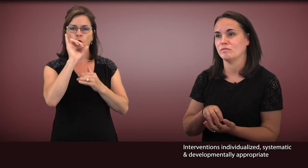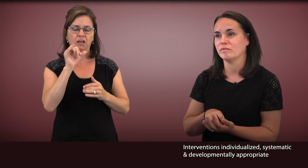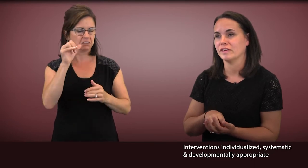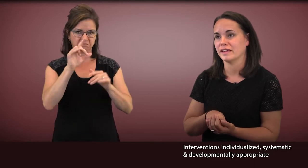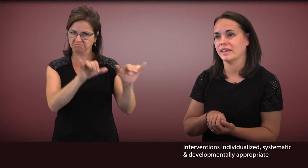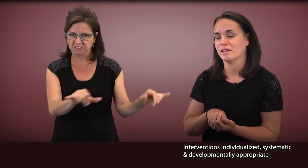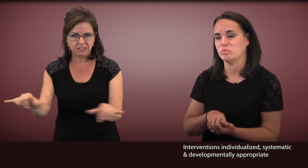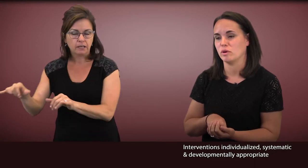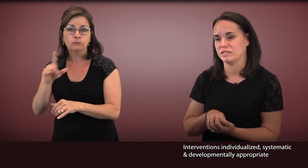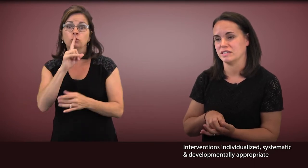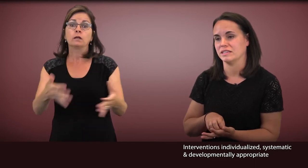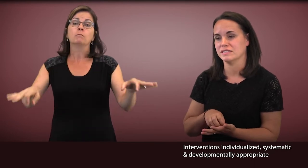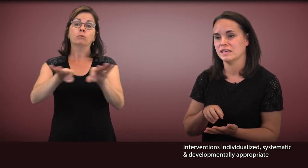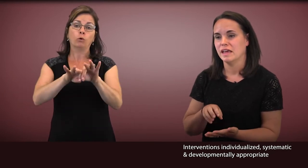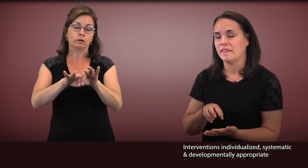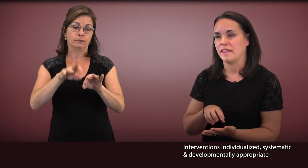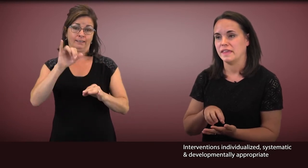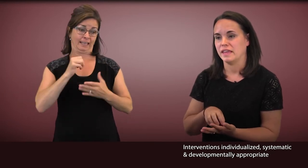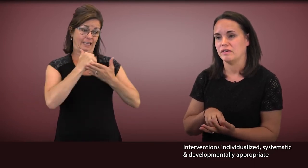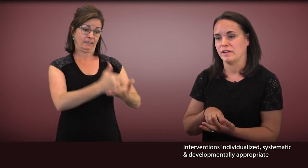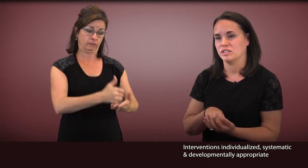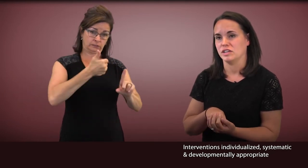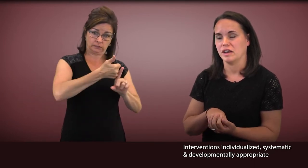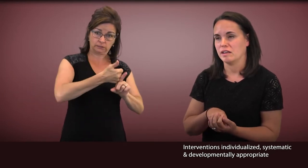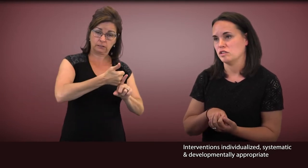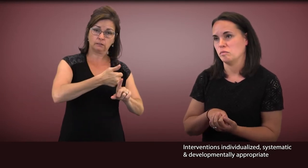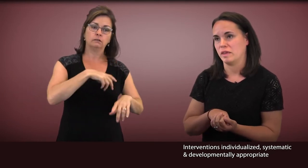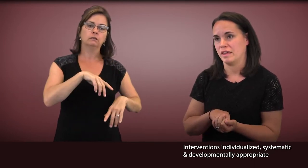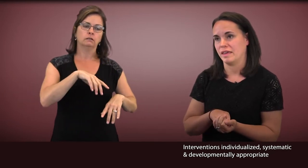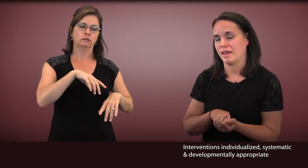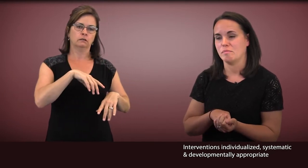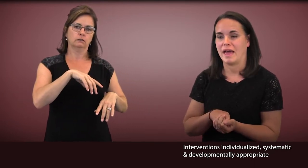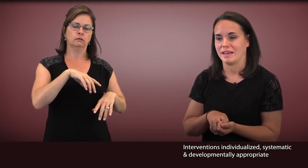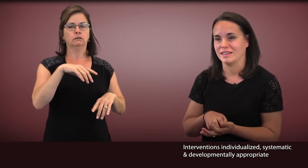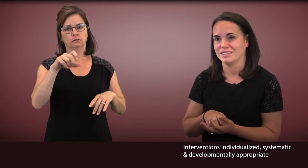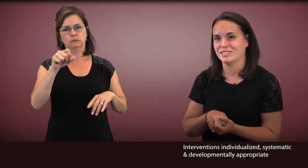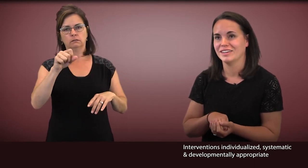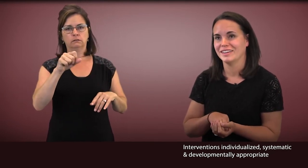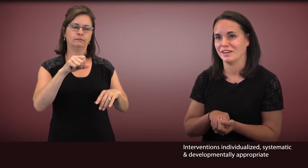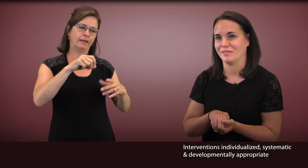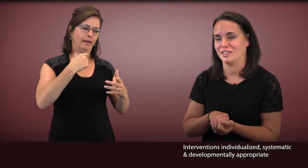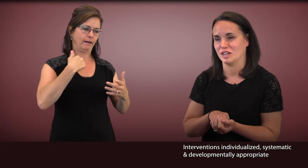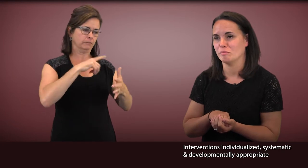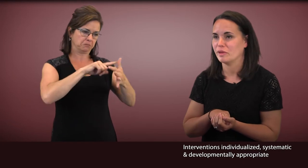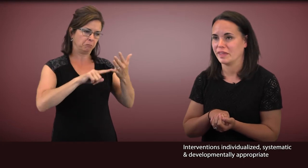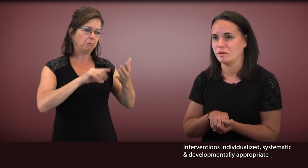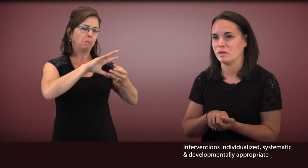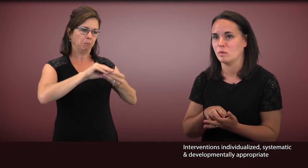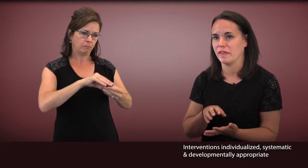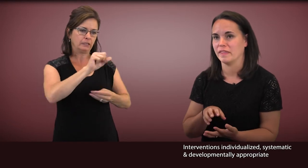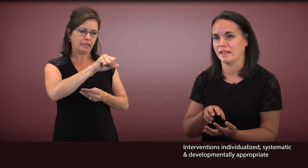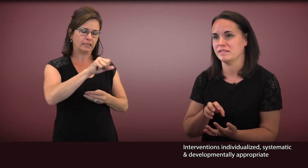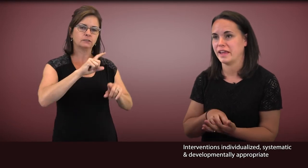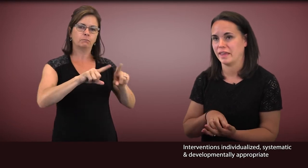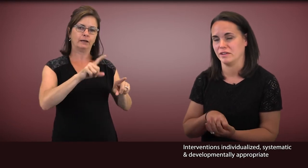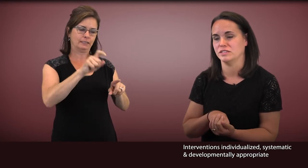it's really important that the intervention not just be a packaged intervention, but that it be one that's tailored